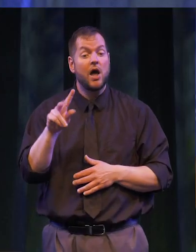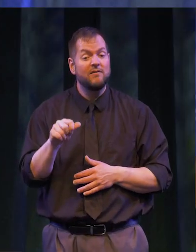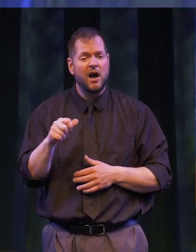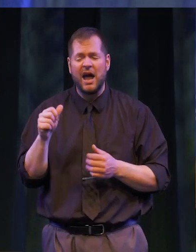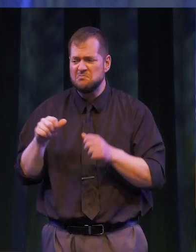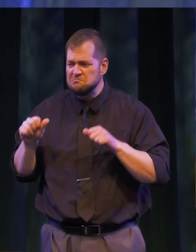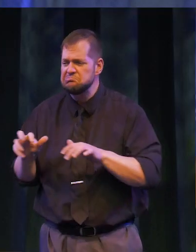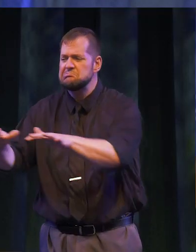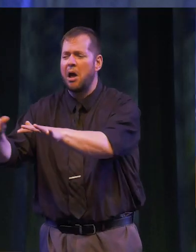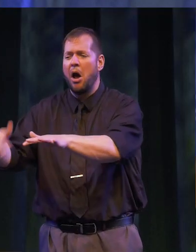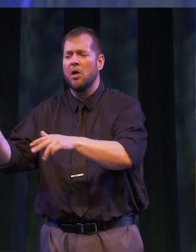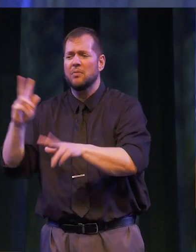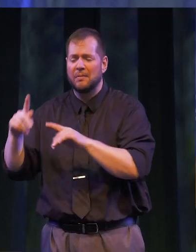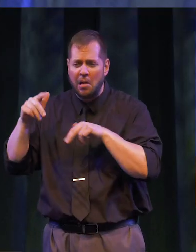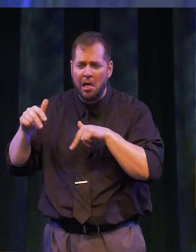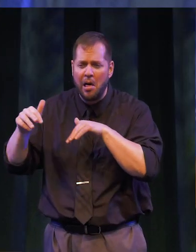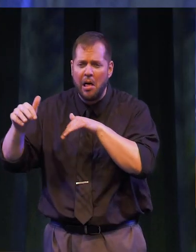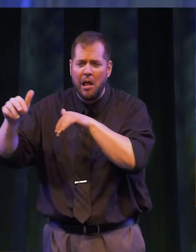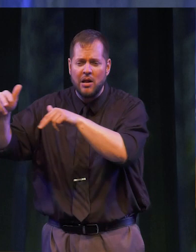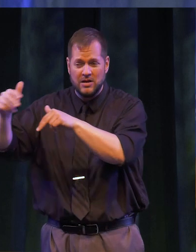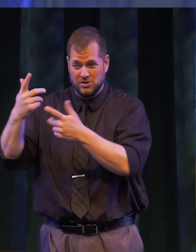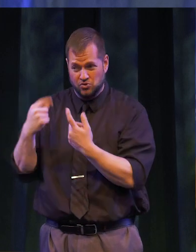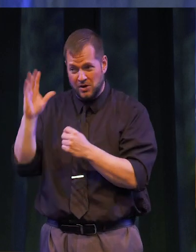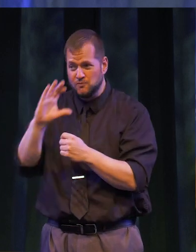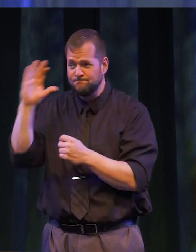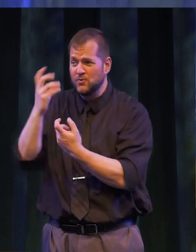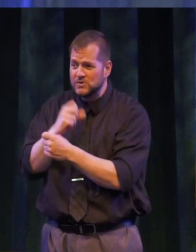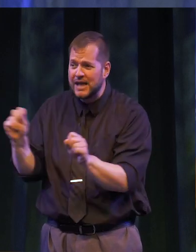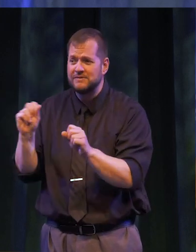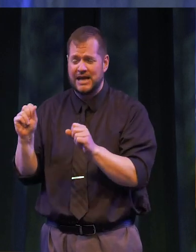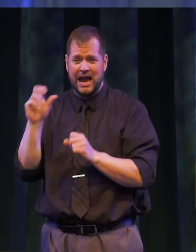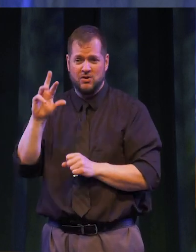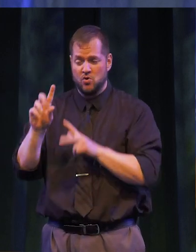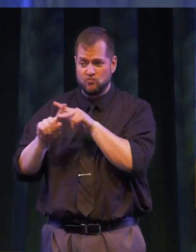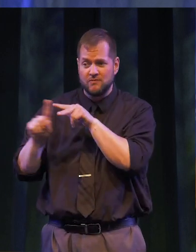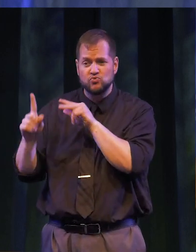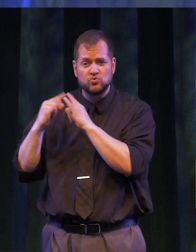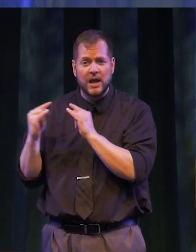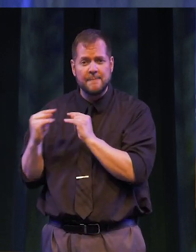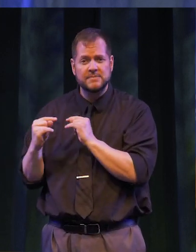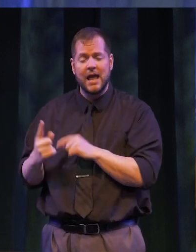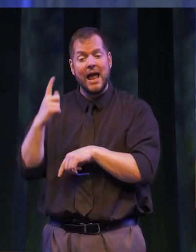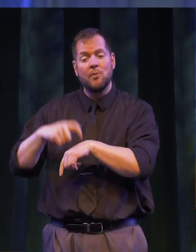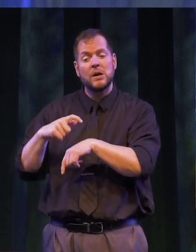and thousands of others fled on foot for safety in refugee camps. At one point he was elected